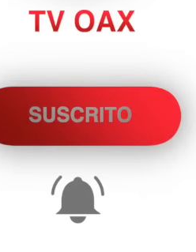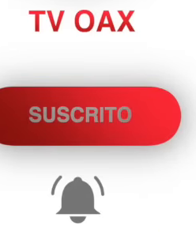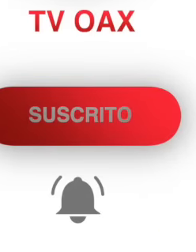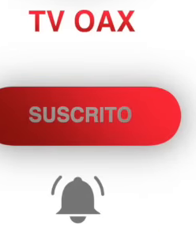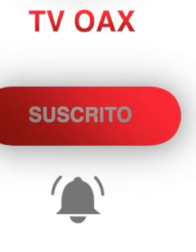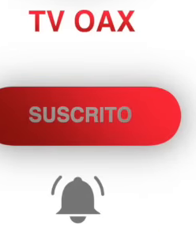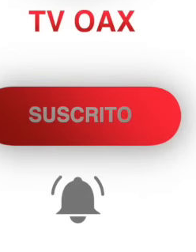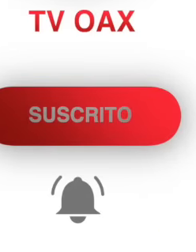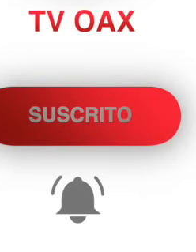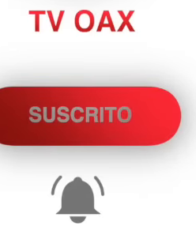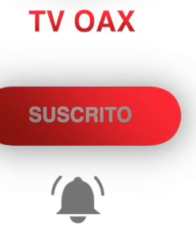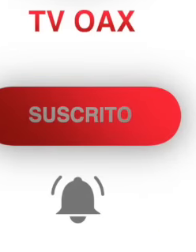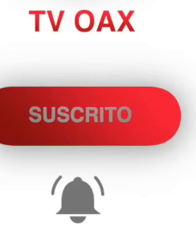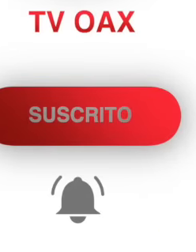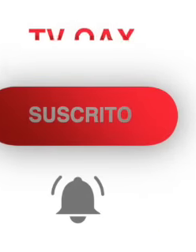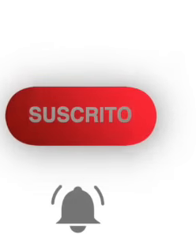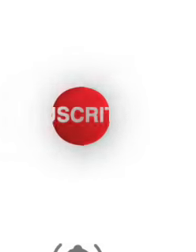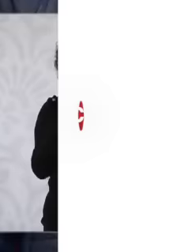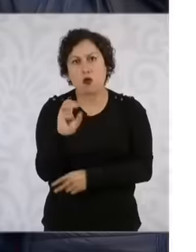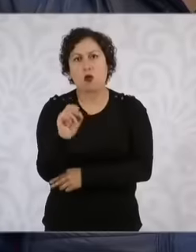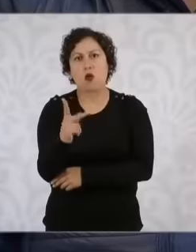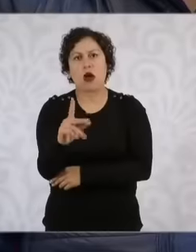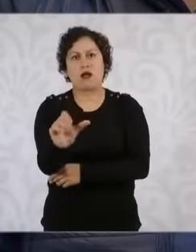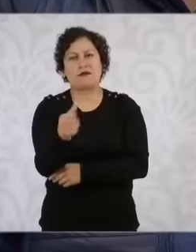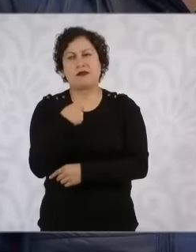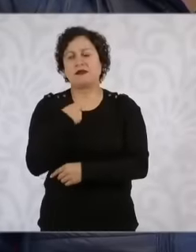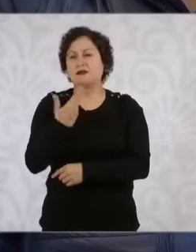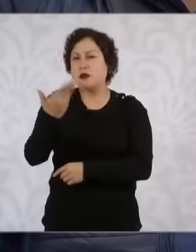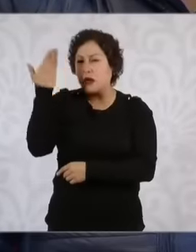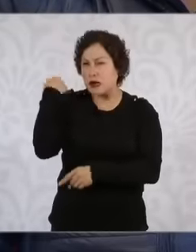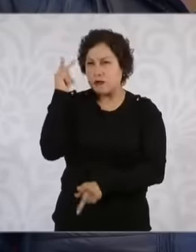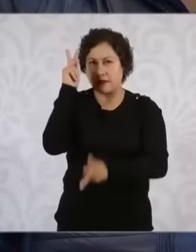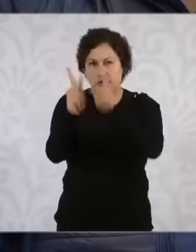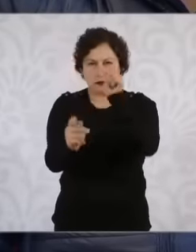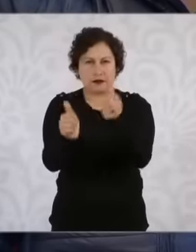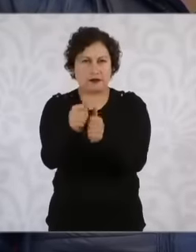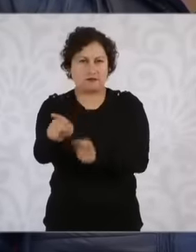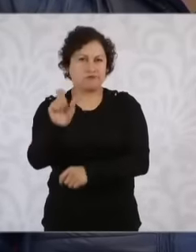President López Obrador, I can no longer attend the health center because there is no